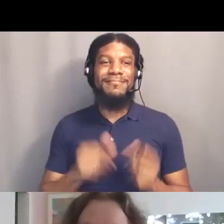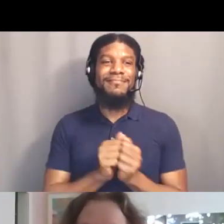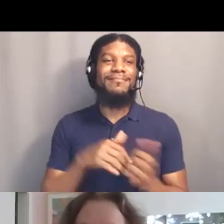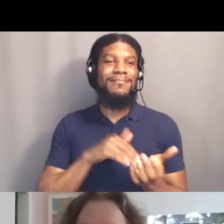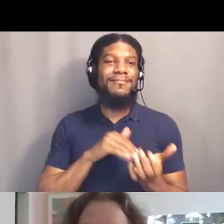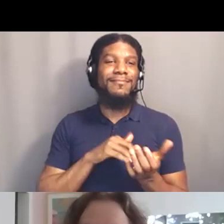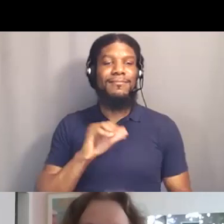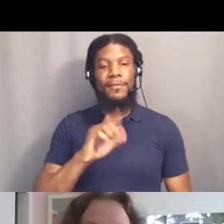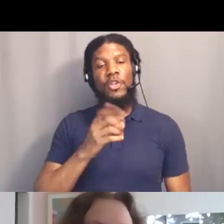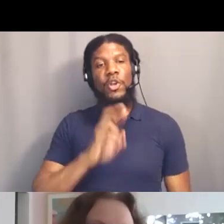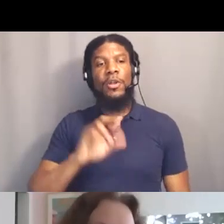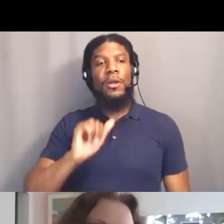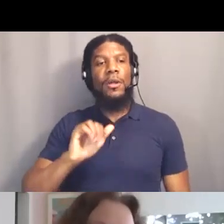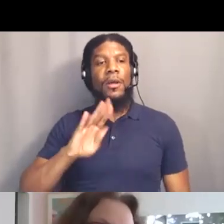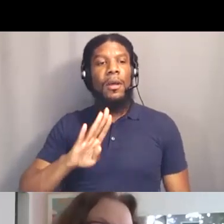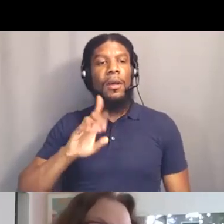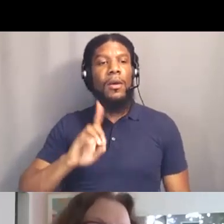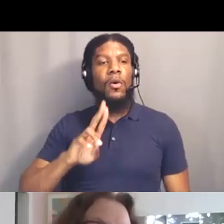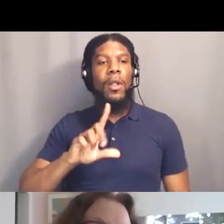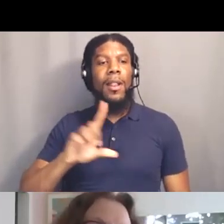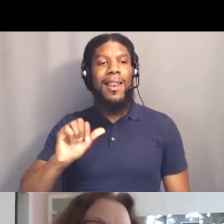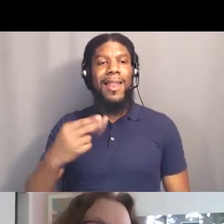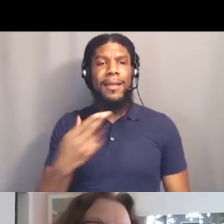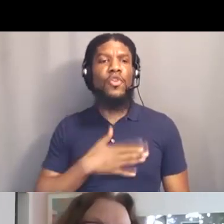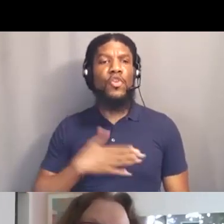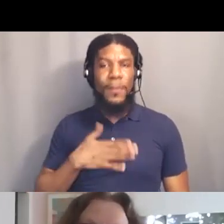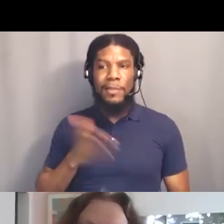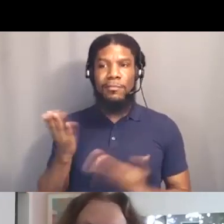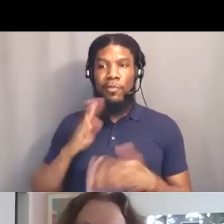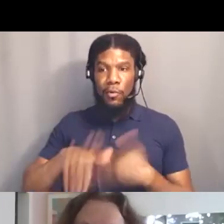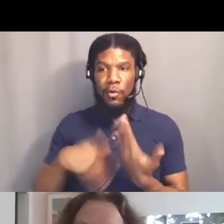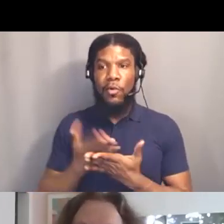So definitely bring questions and I'm excited to see how we end this.